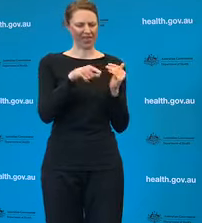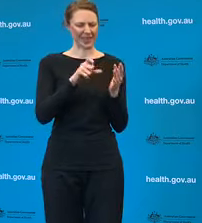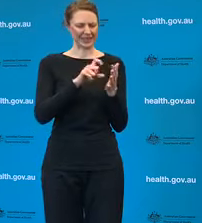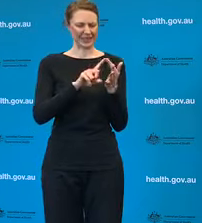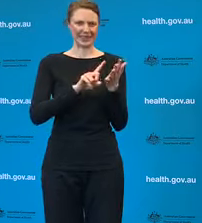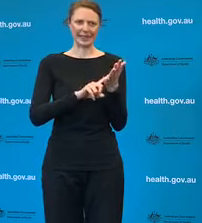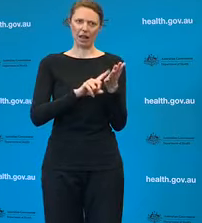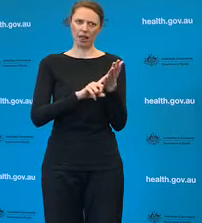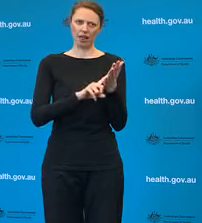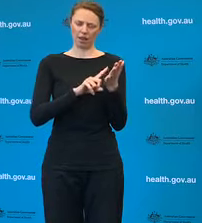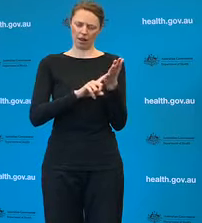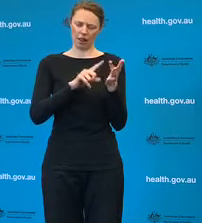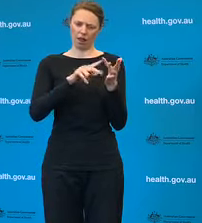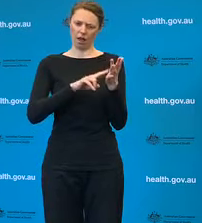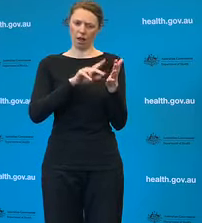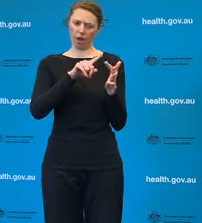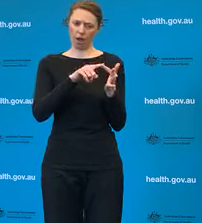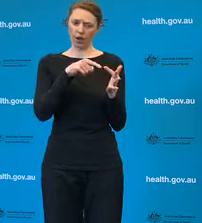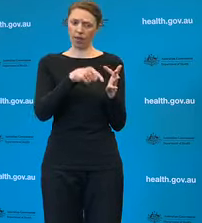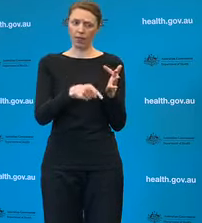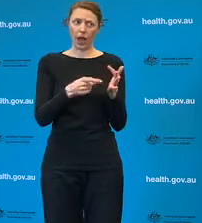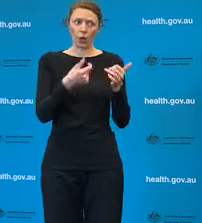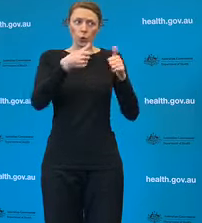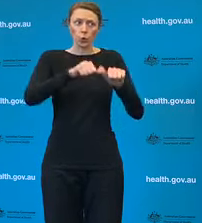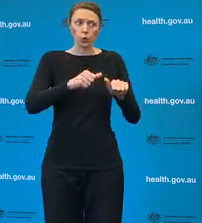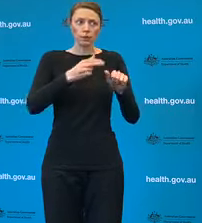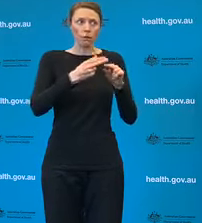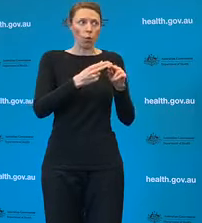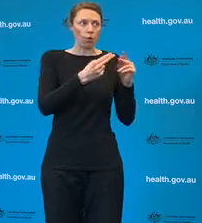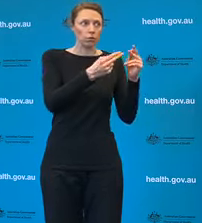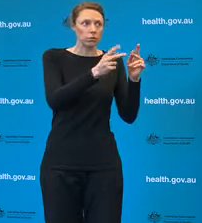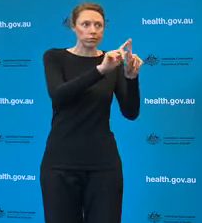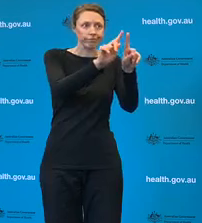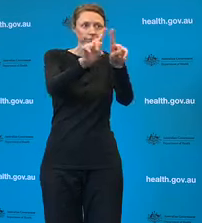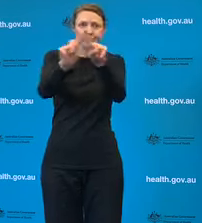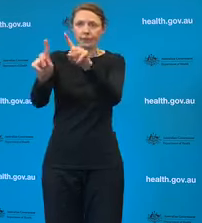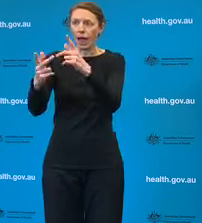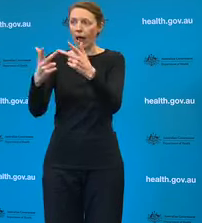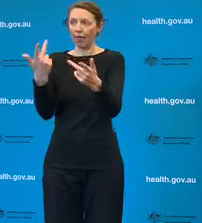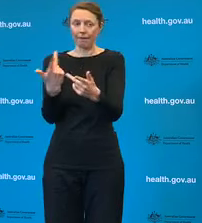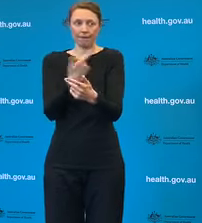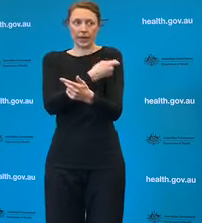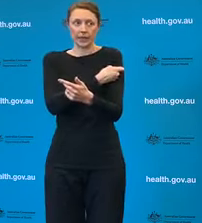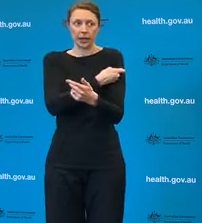I'm not certain of that I have to say. Not being a Vaccinologist but